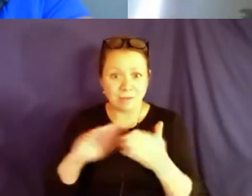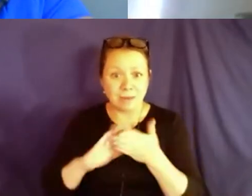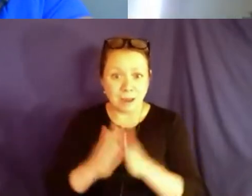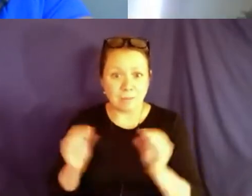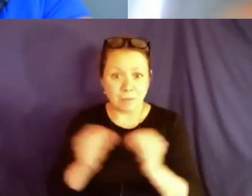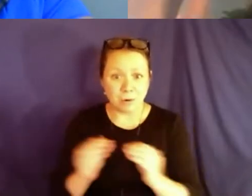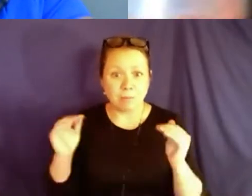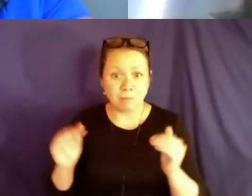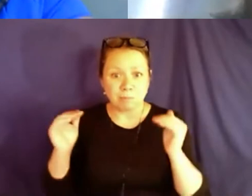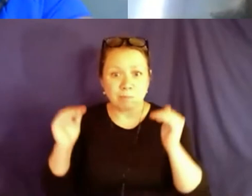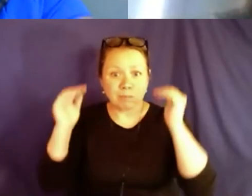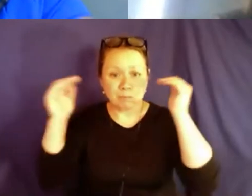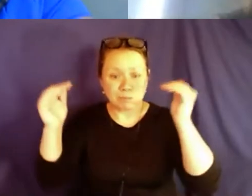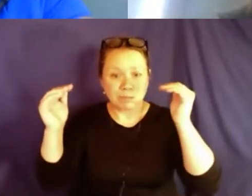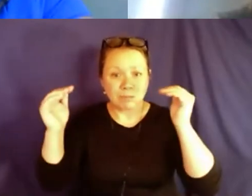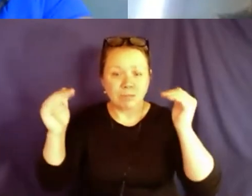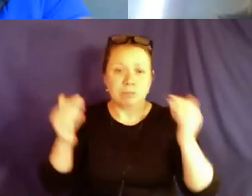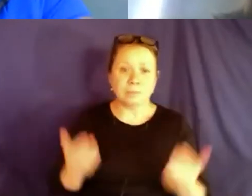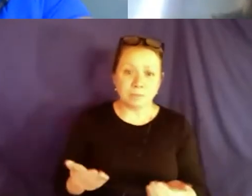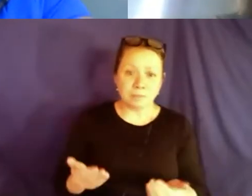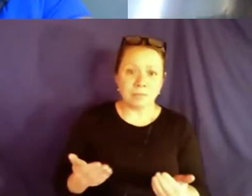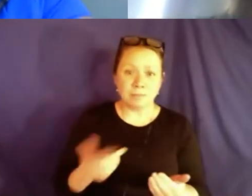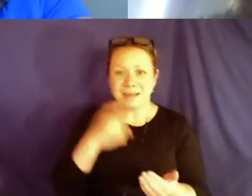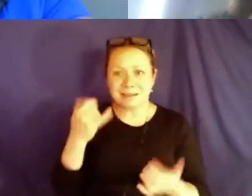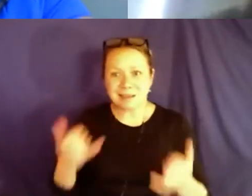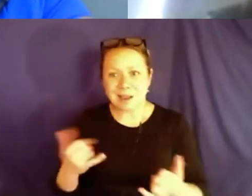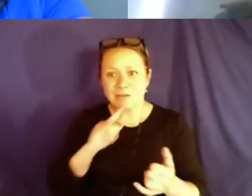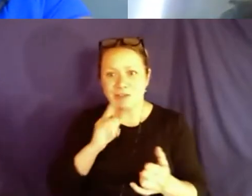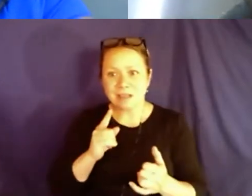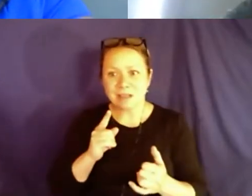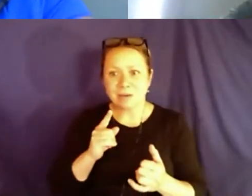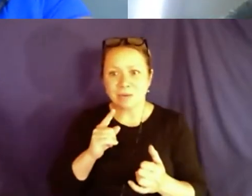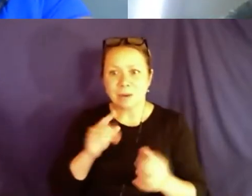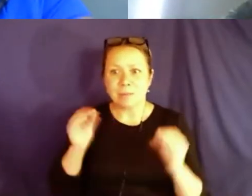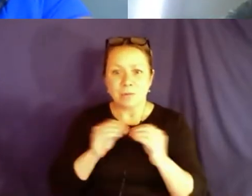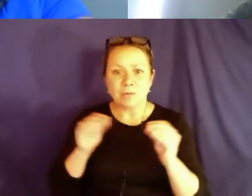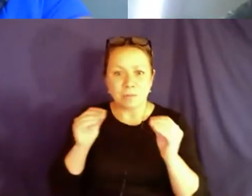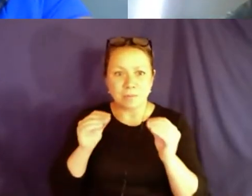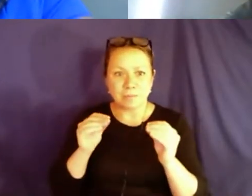harder and the grades get higher because we move more and